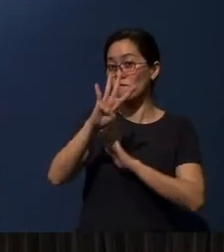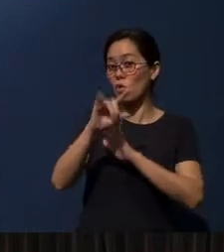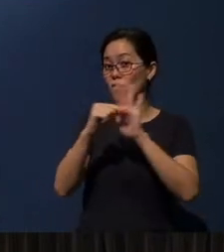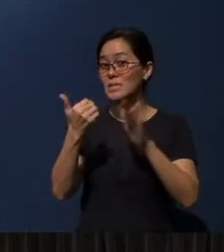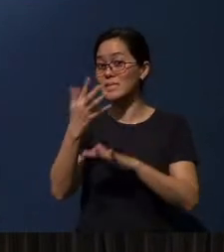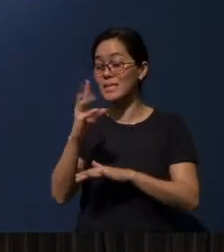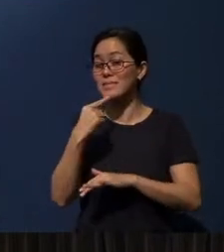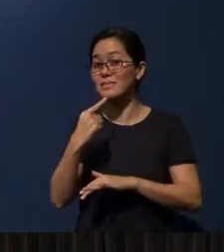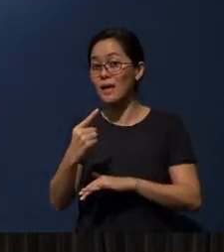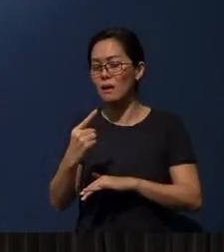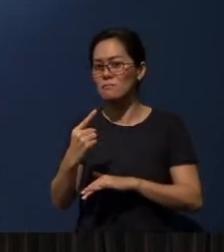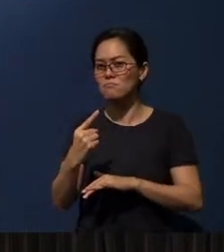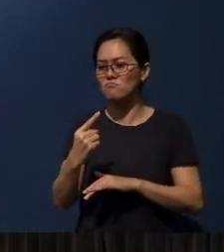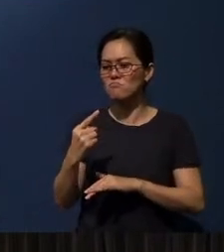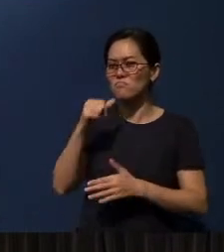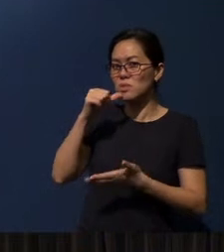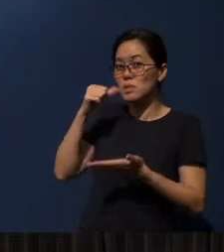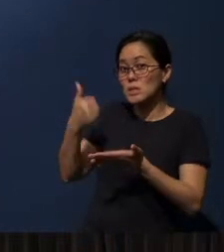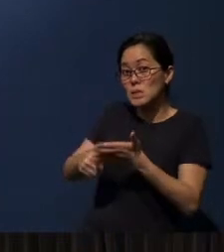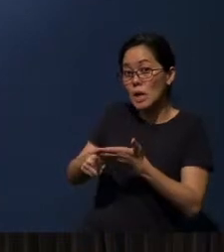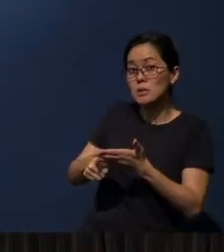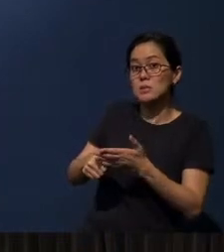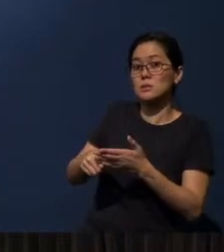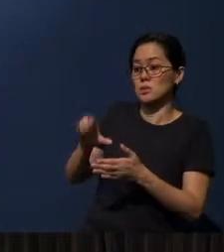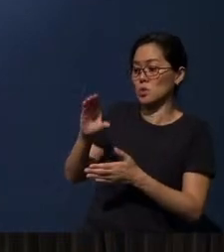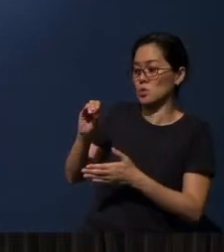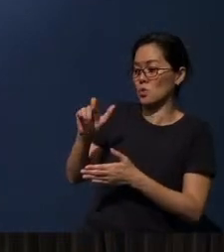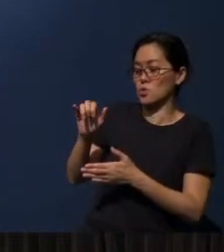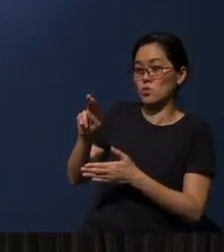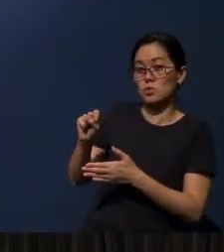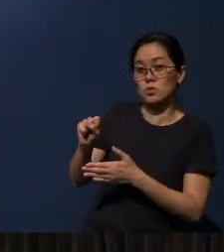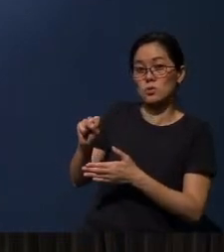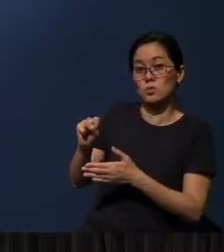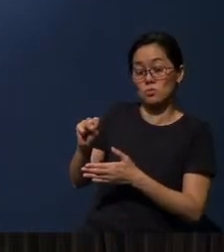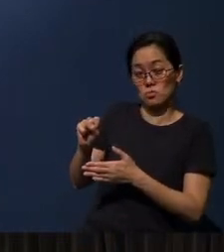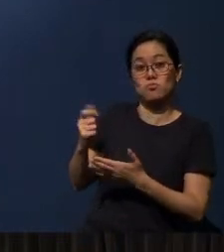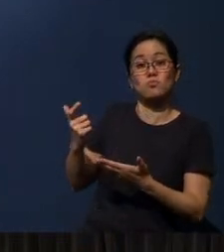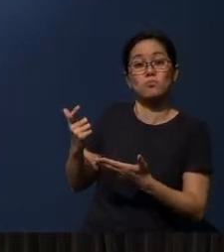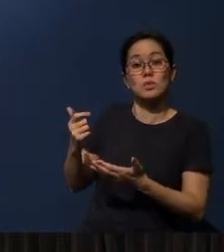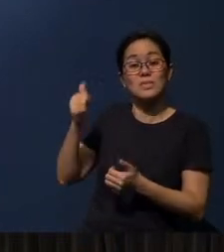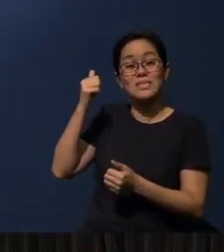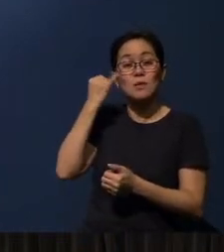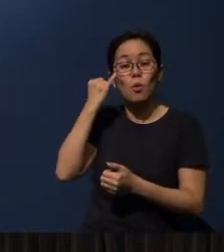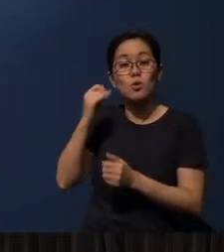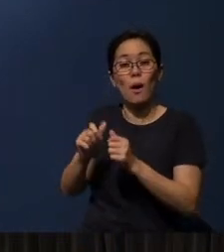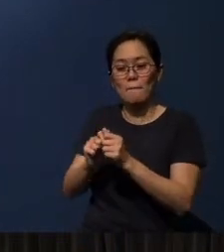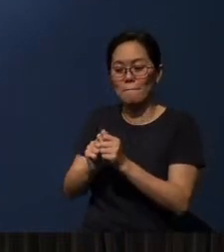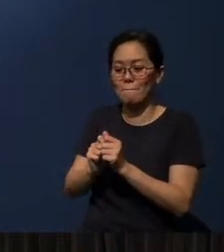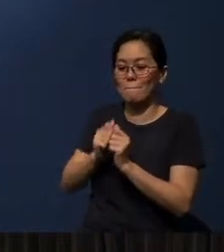a very letter of Colossians that they are supposed to be reading (was) supposed to be passed to the church in Loadicea.